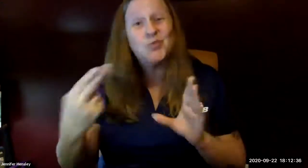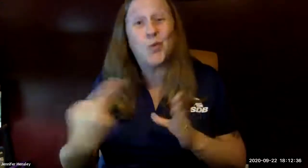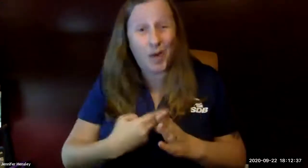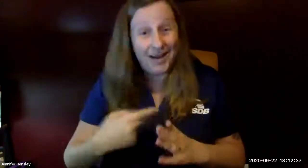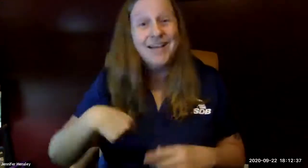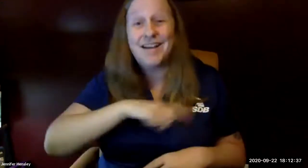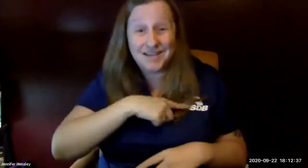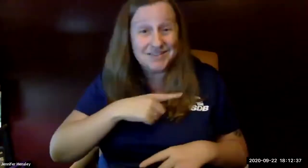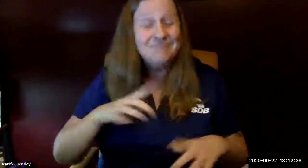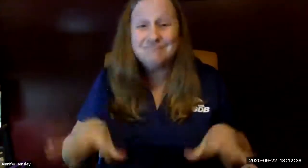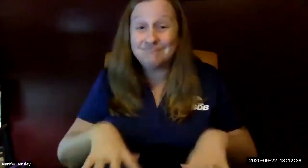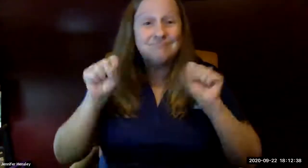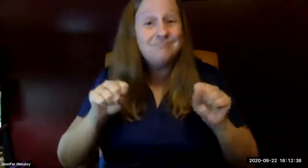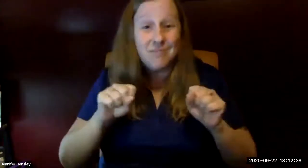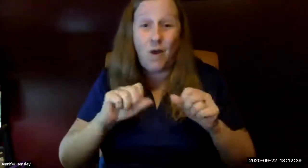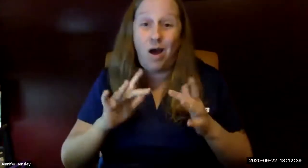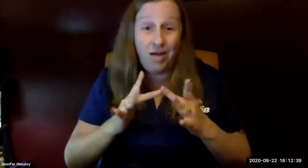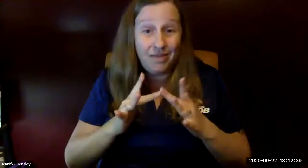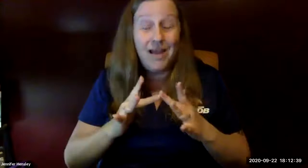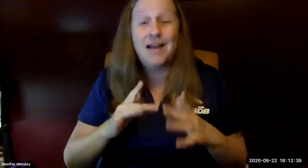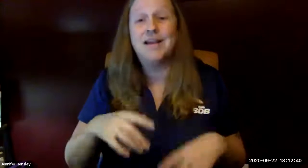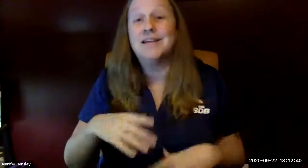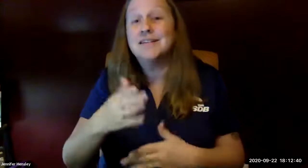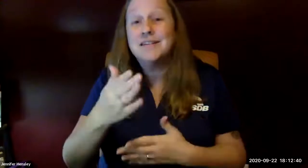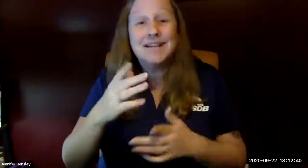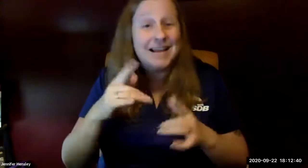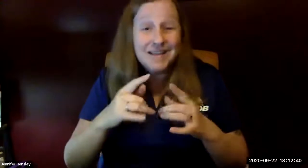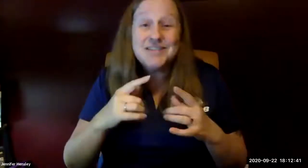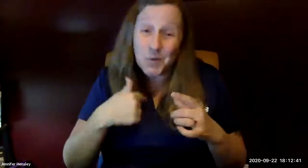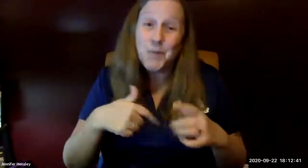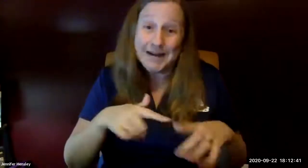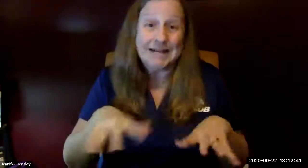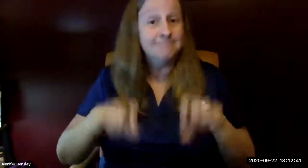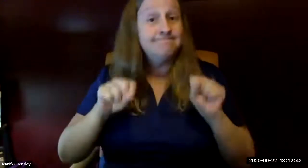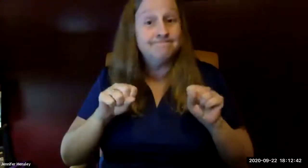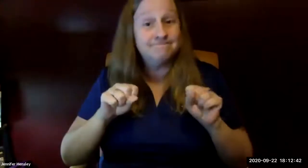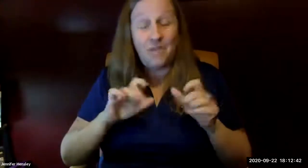and the campers were able to participate and join us